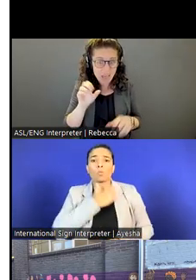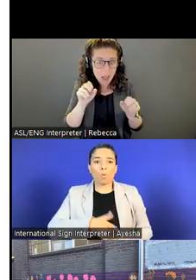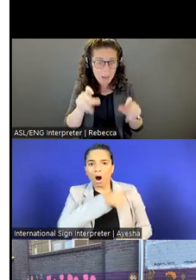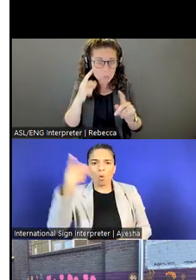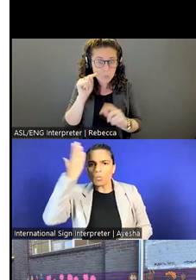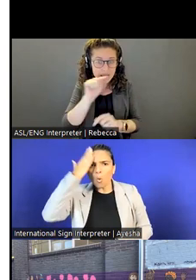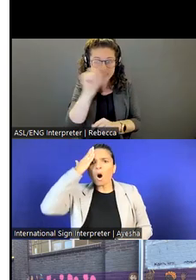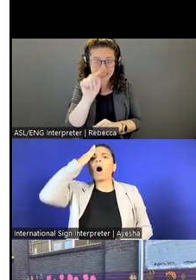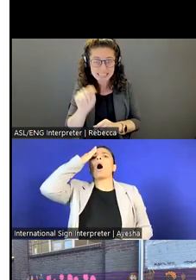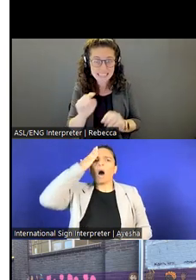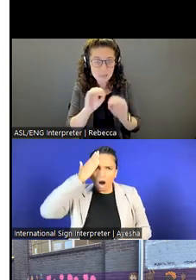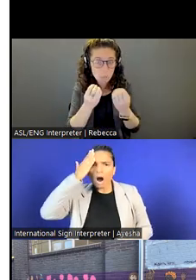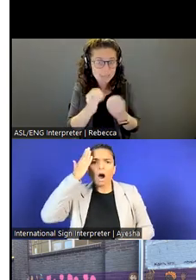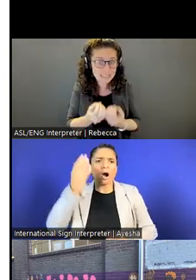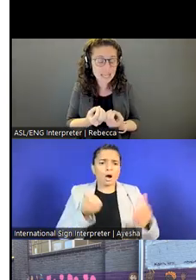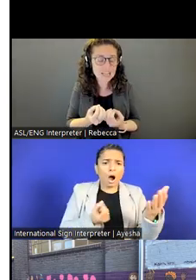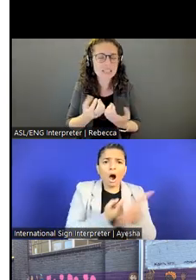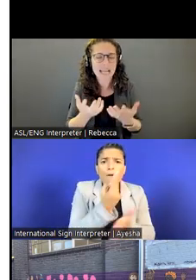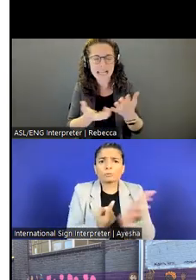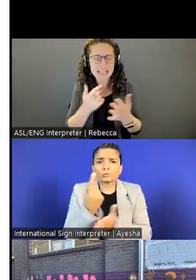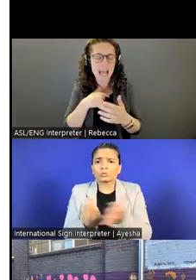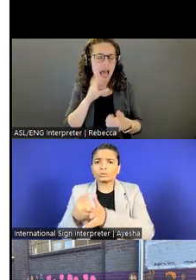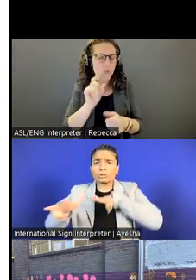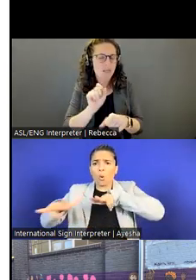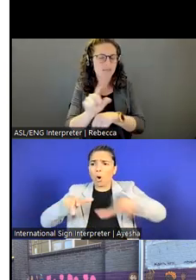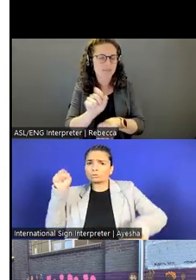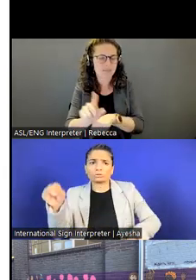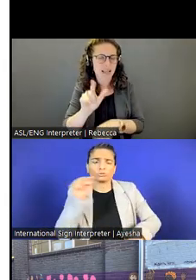but others, as well, again you'll receive these links later on.